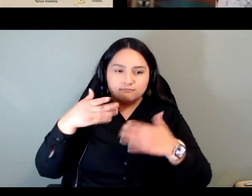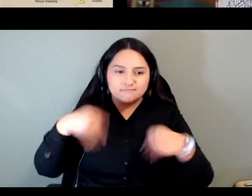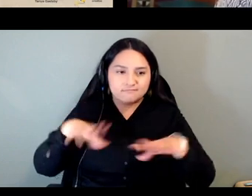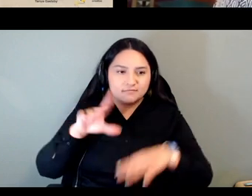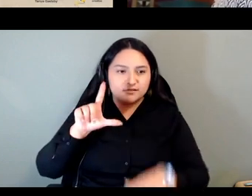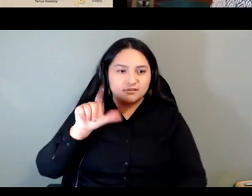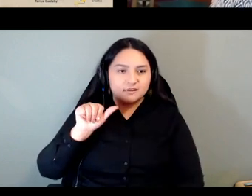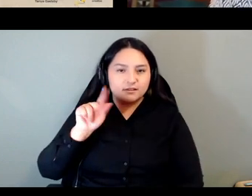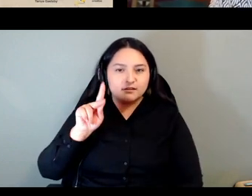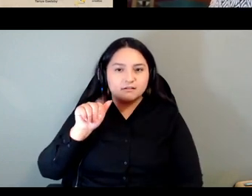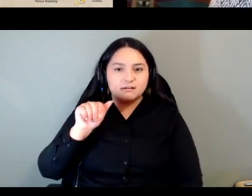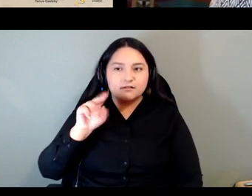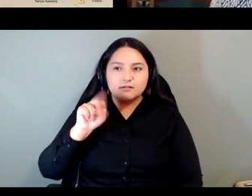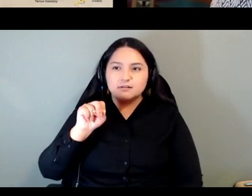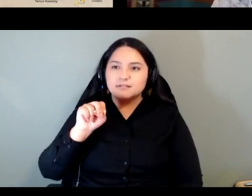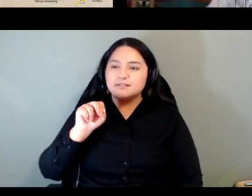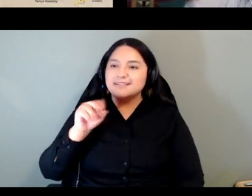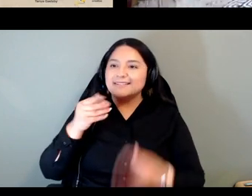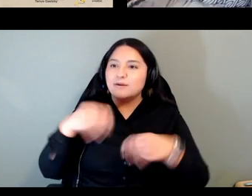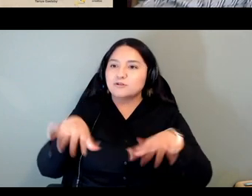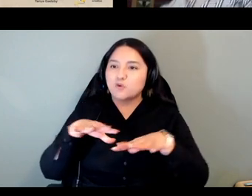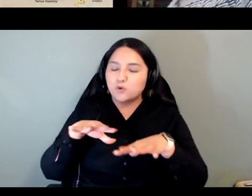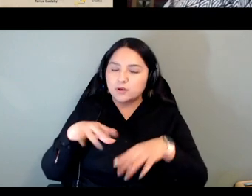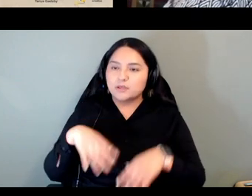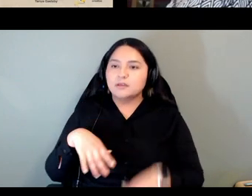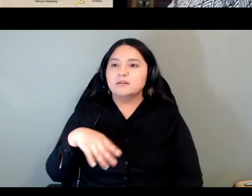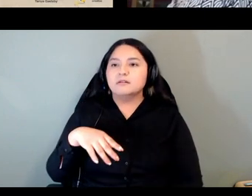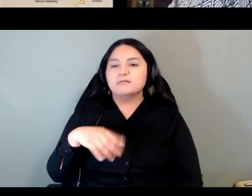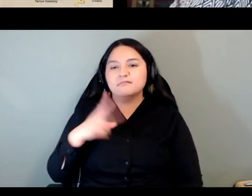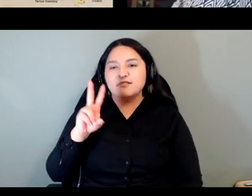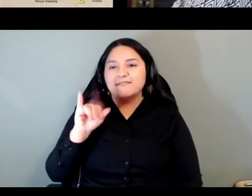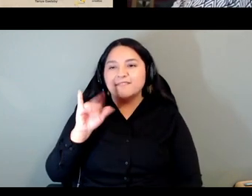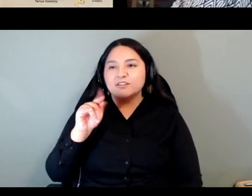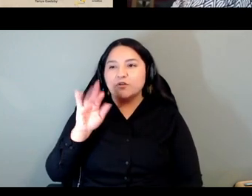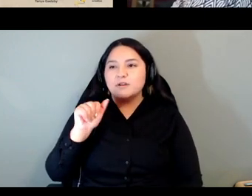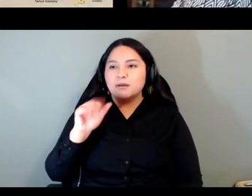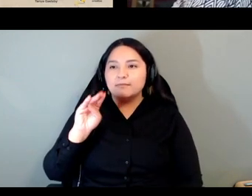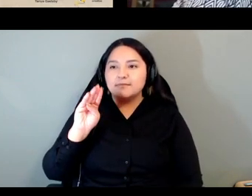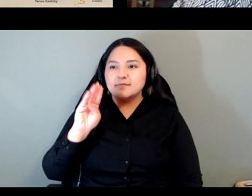as victoria can see and i'm pleased to be your graphic recorder for this session uh